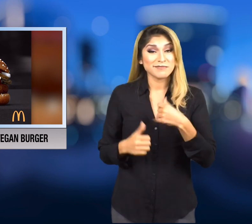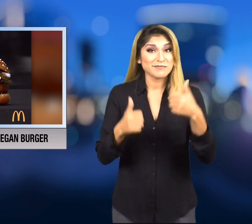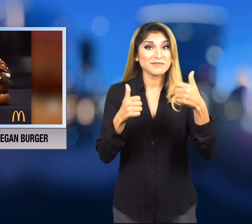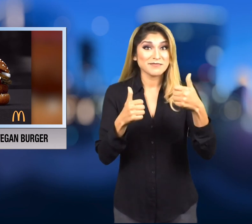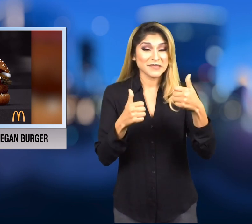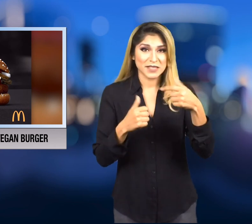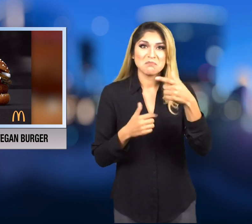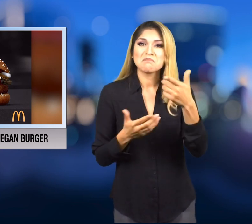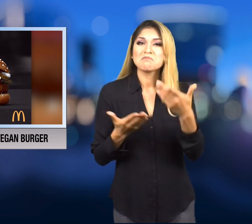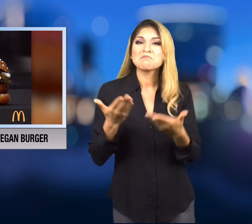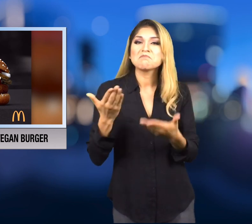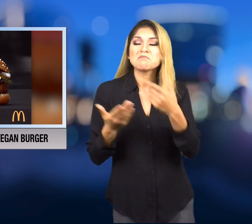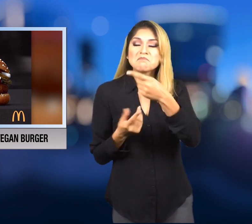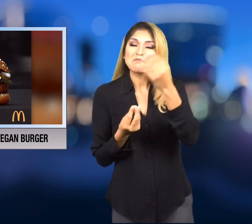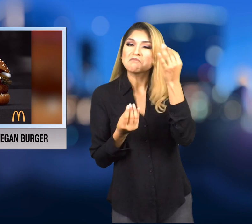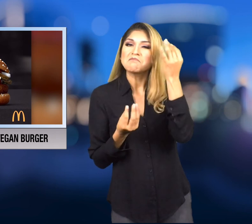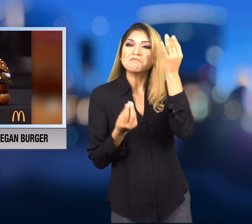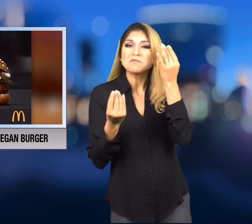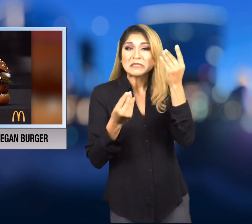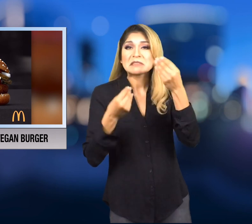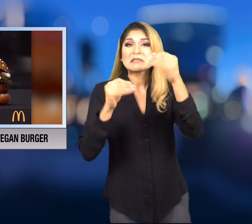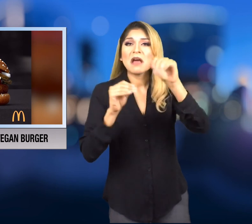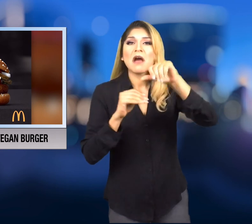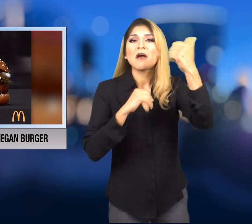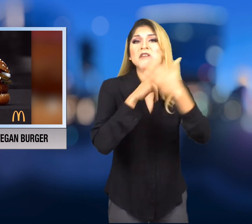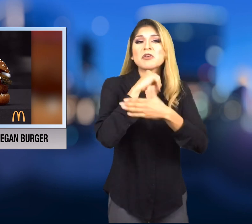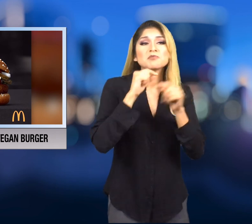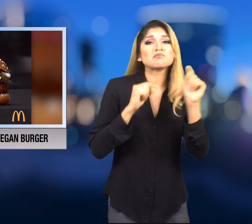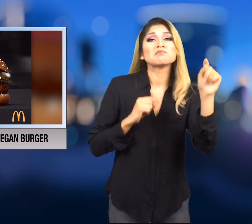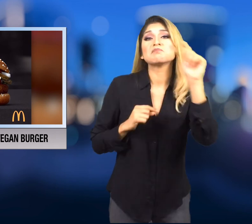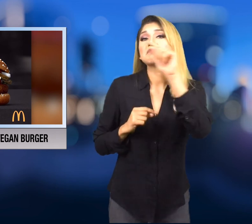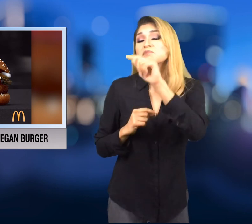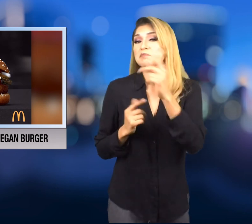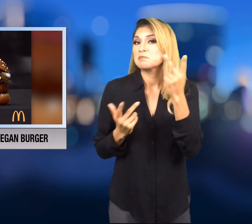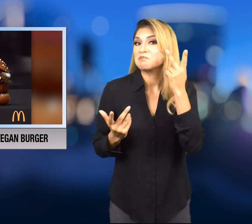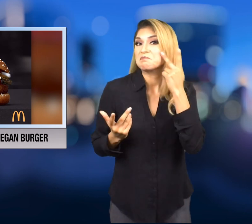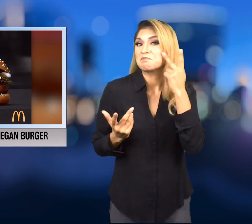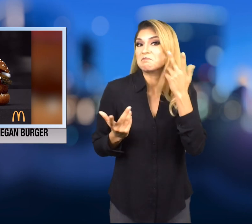they may consider offering it in other countries.